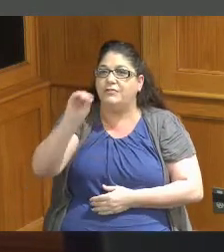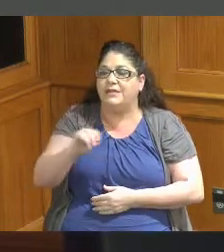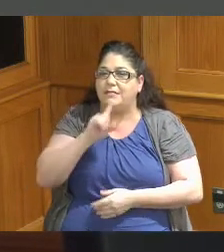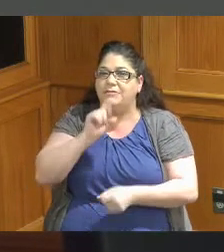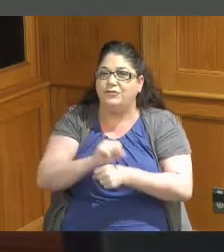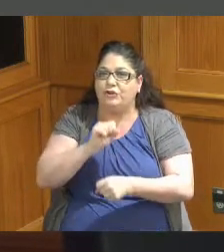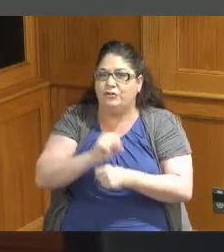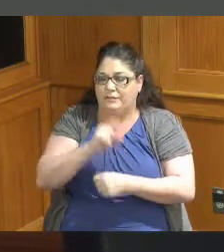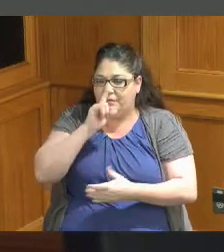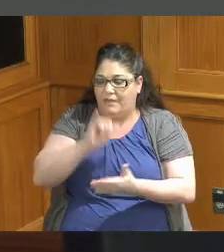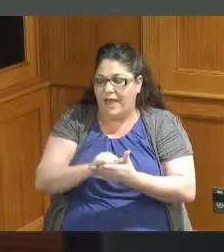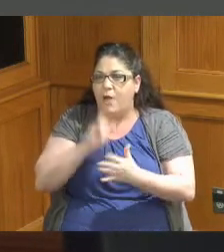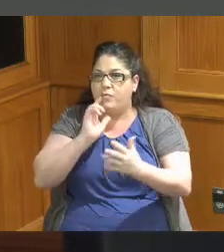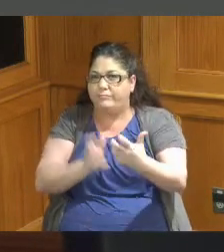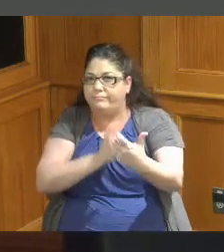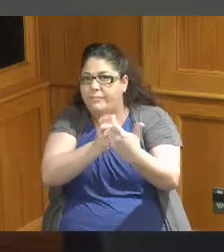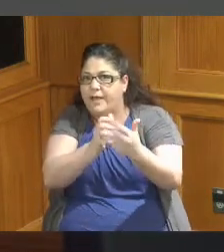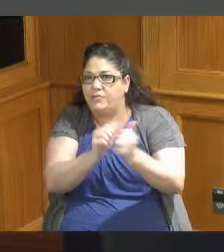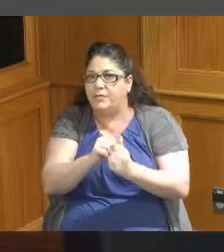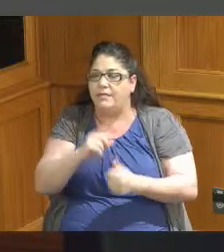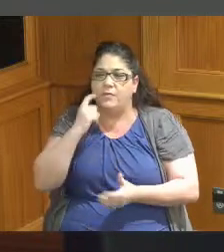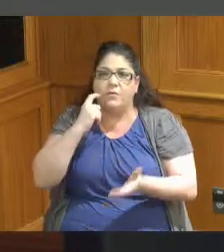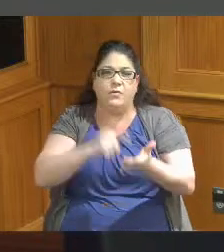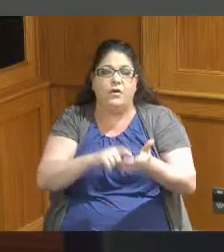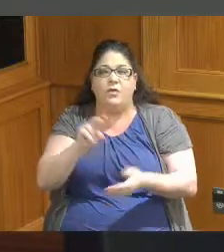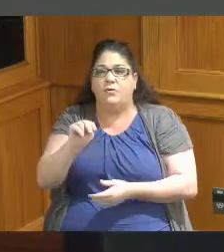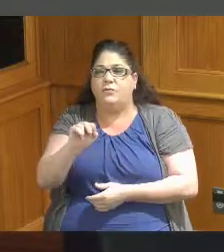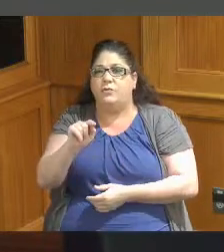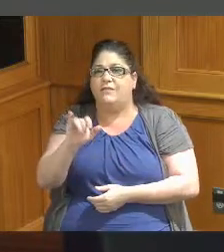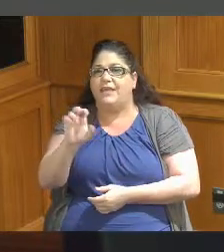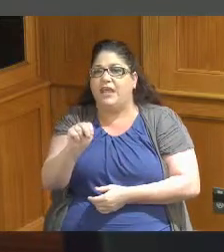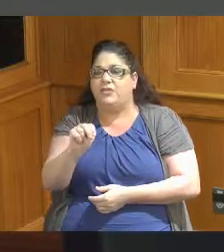that we are in line with the notification requirements to various communities on this and